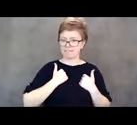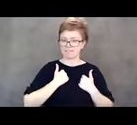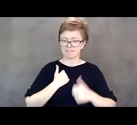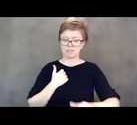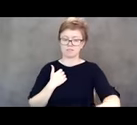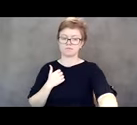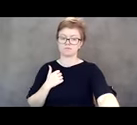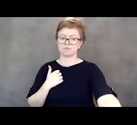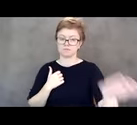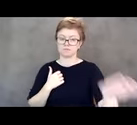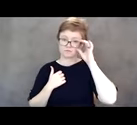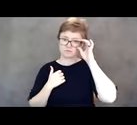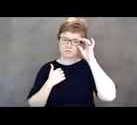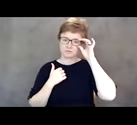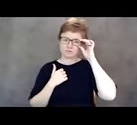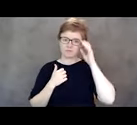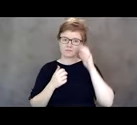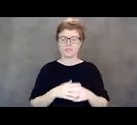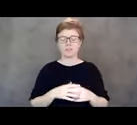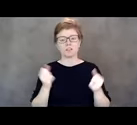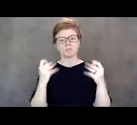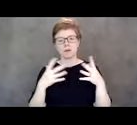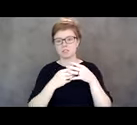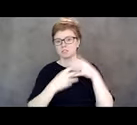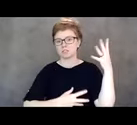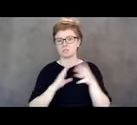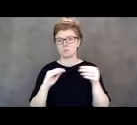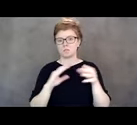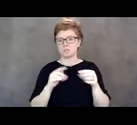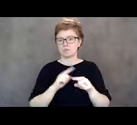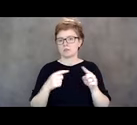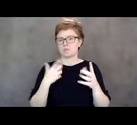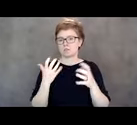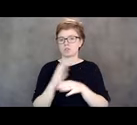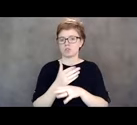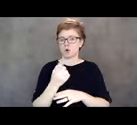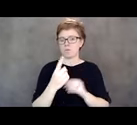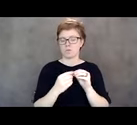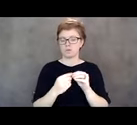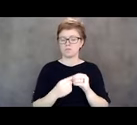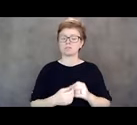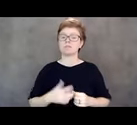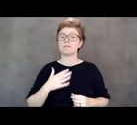Finally, there's so many of these stories, but I just wanna tell you one more. My own constituent last month was taken to the hospital